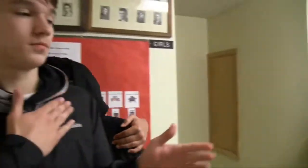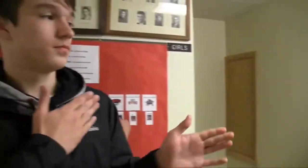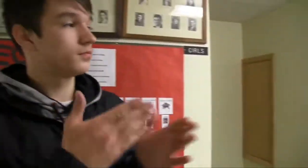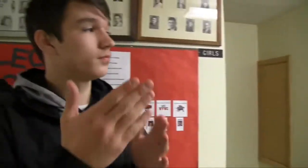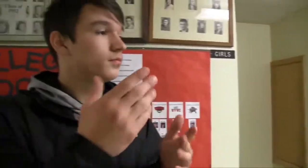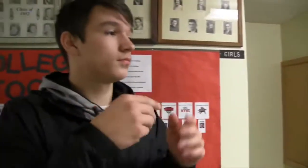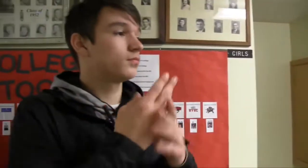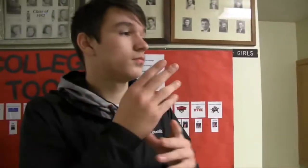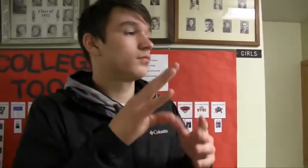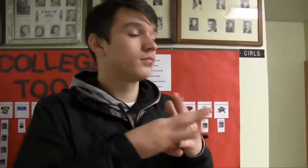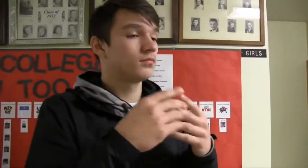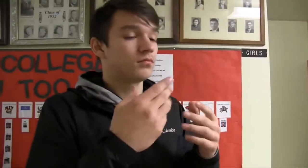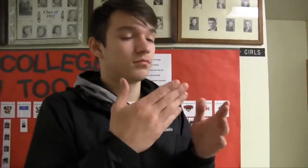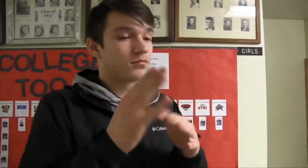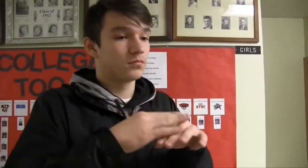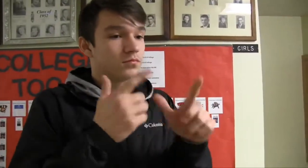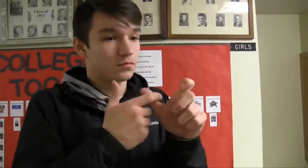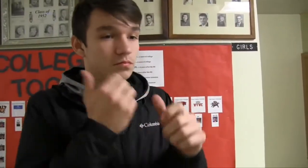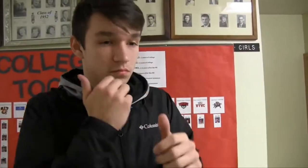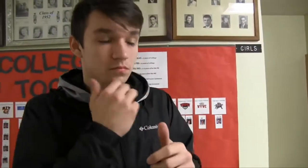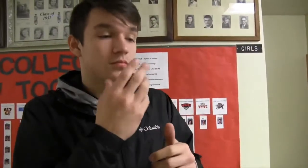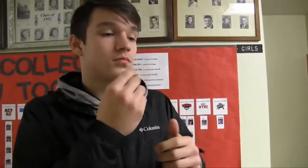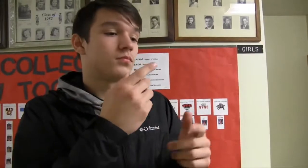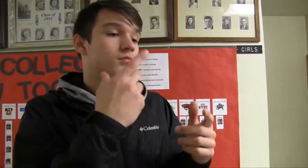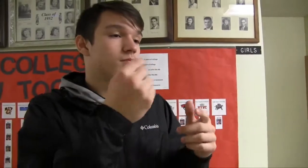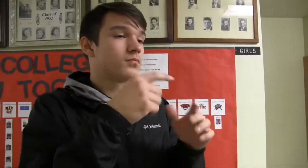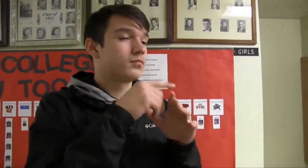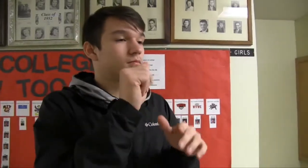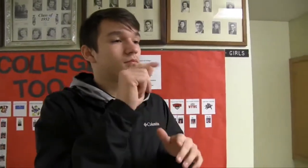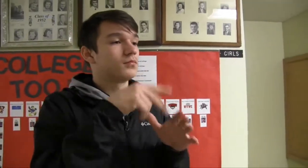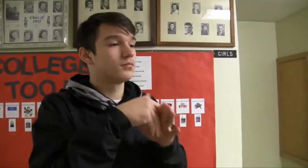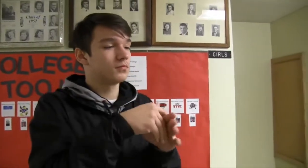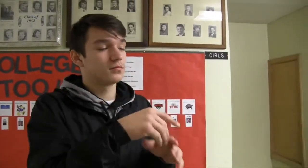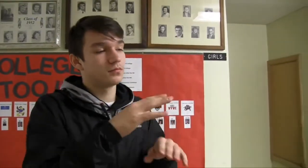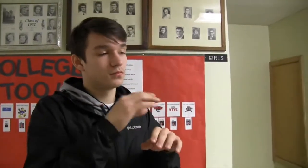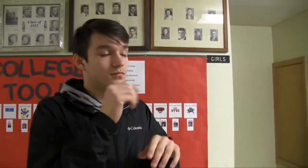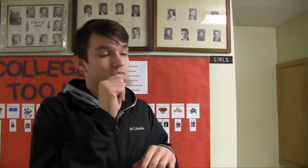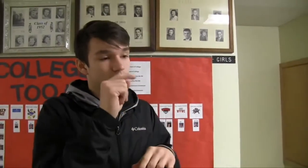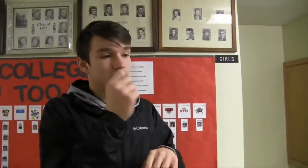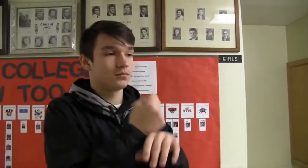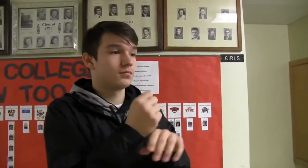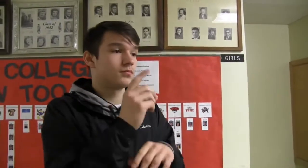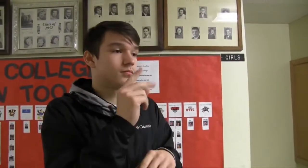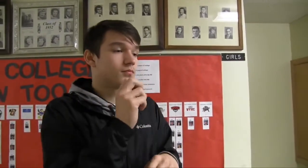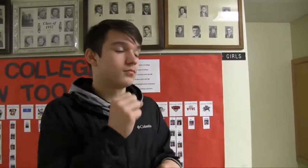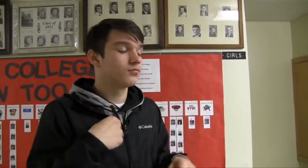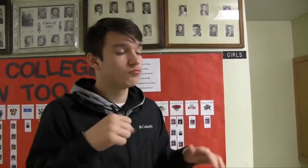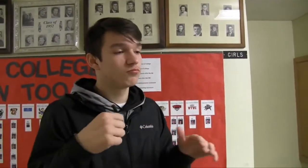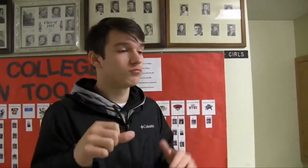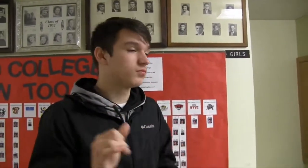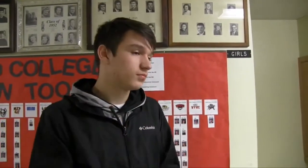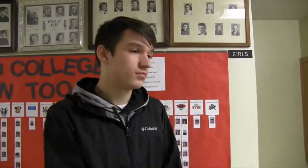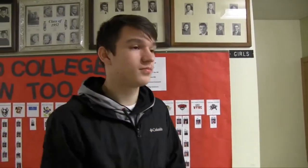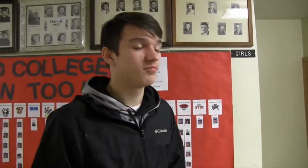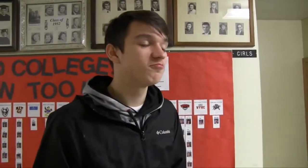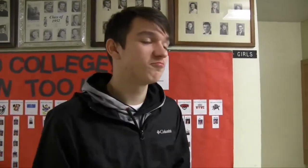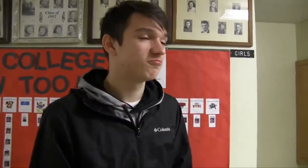I'm going running and skateboarding.